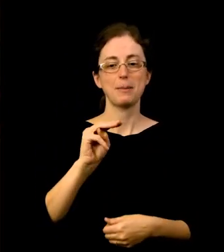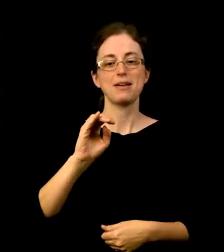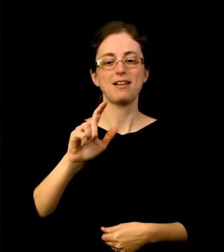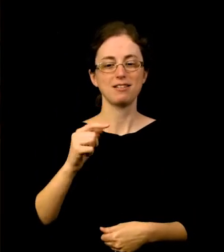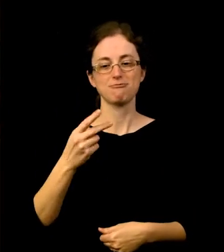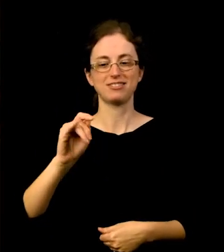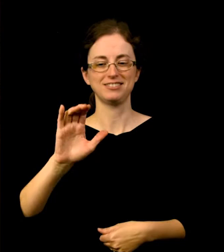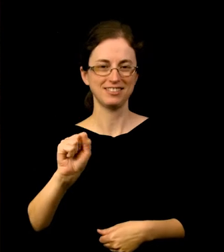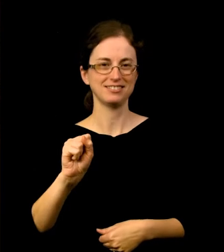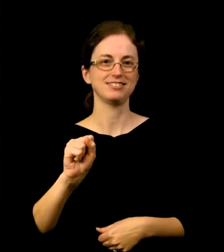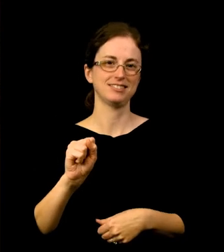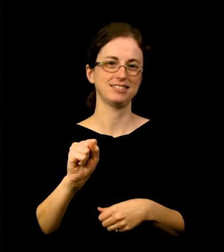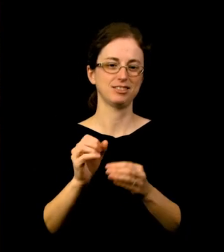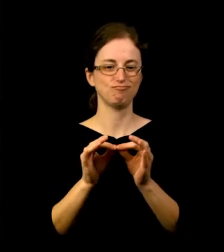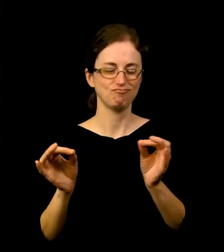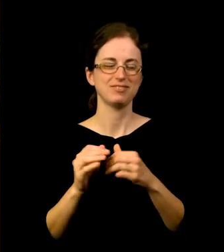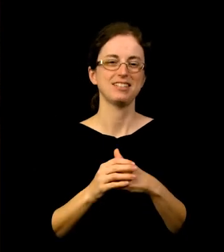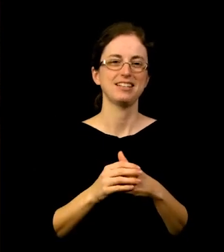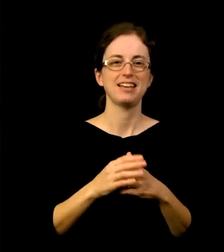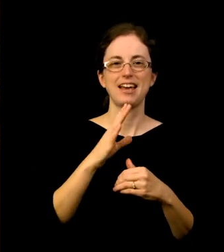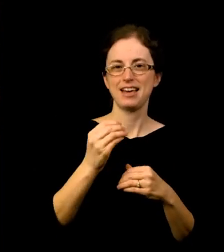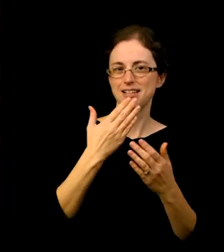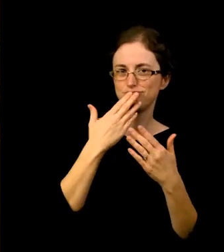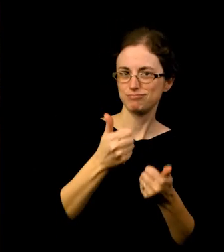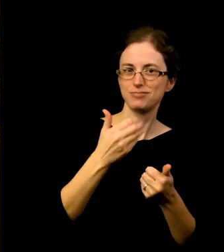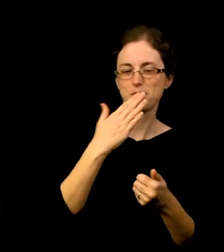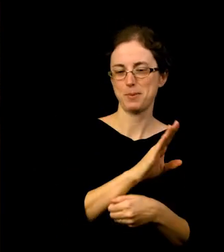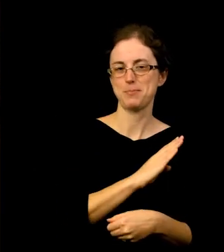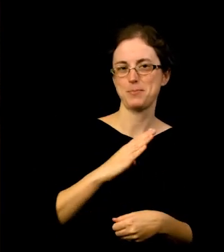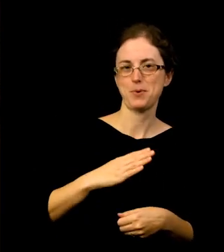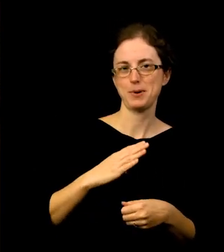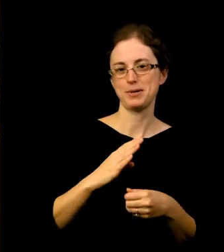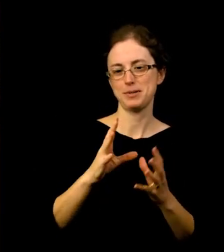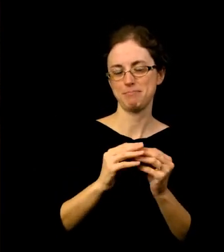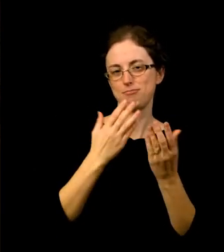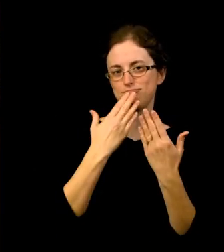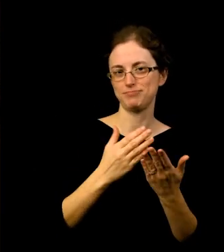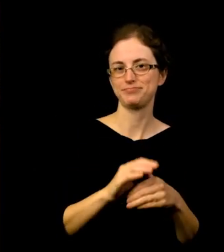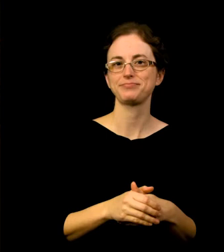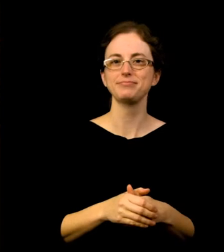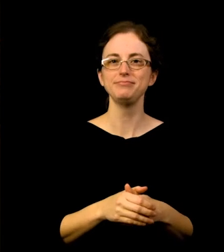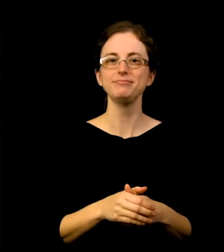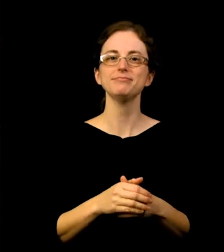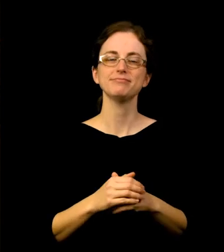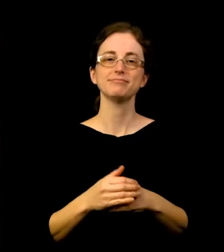In closing, we’re so excited about the year ahead. Your philanthropic investments in arts organizations like ours